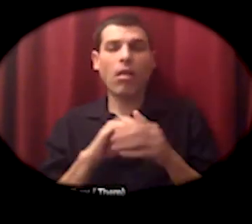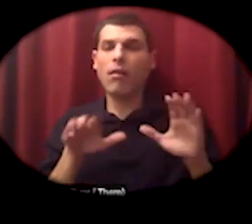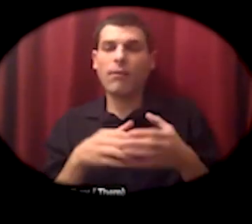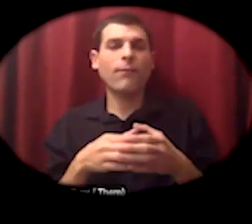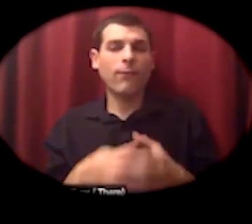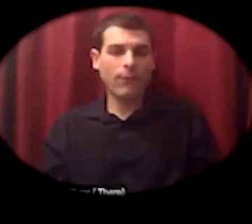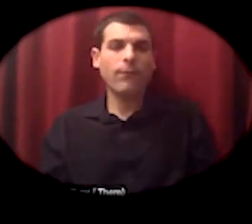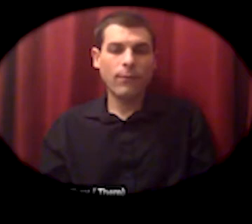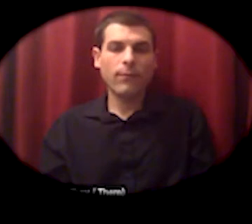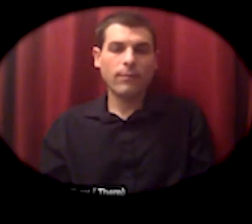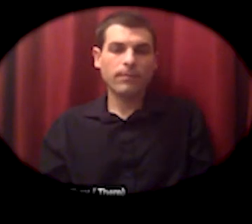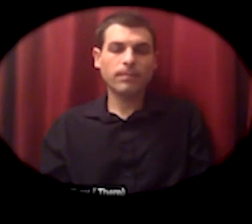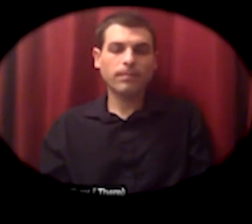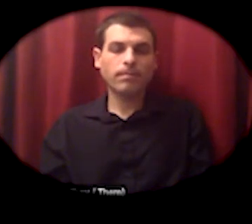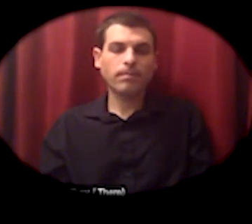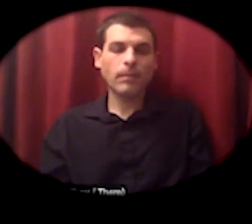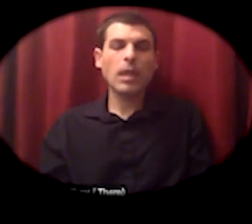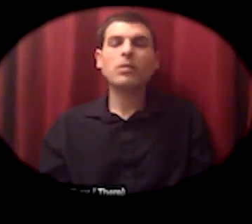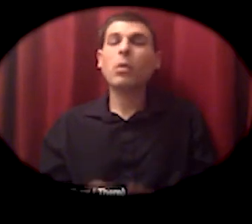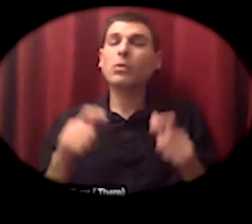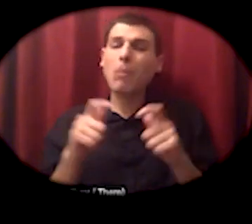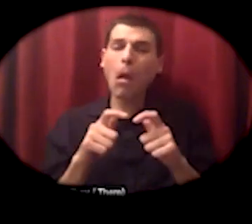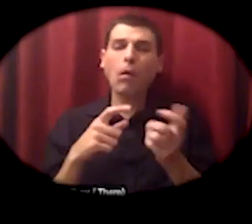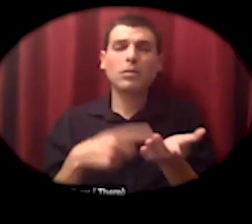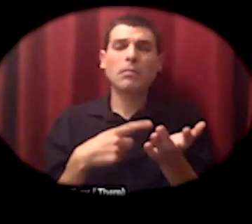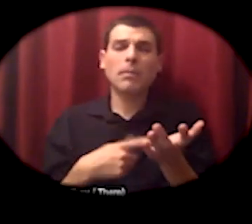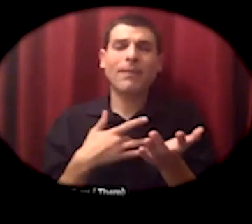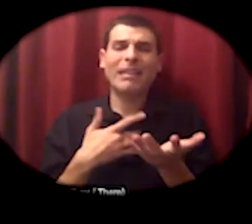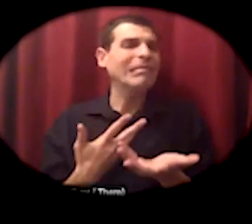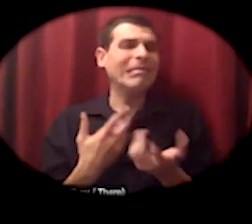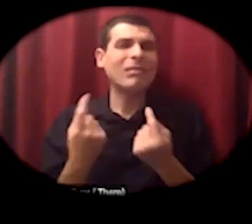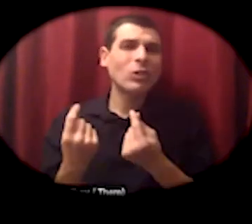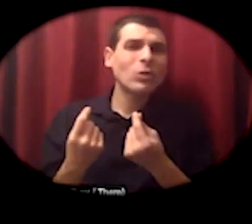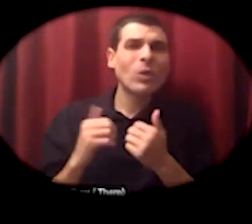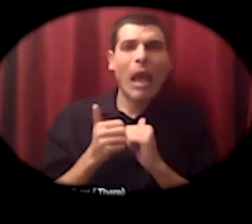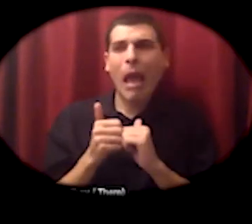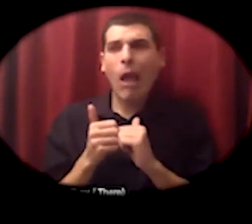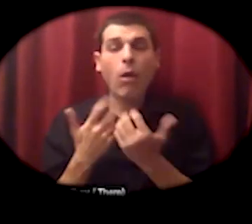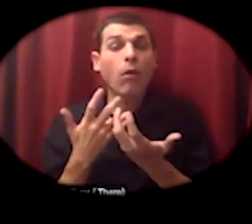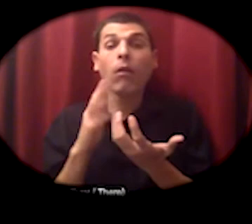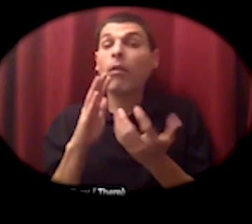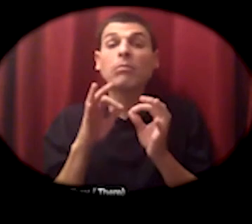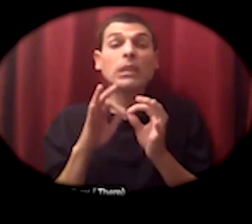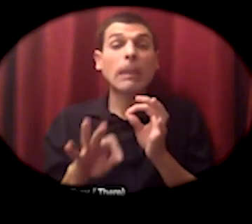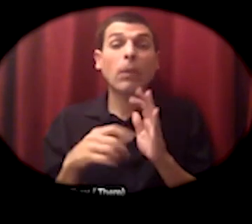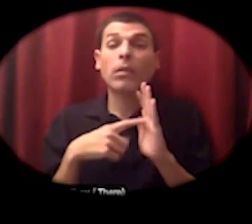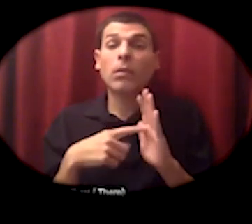are buying clubs it's finding some folks that live near you who need the same essentials that you do